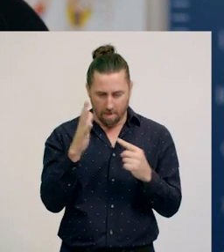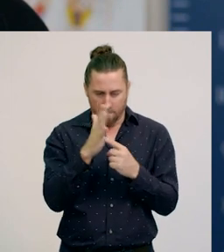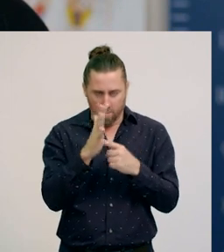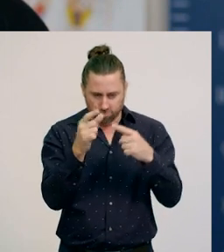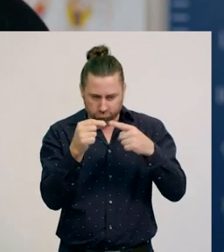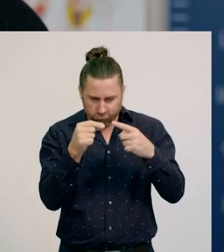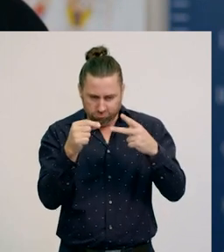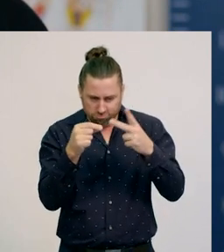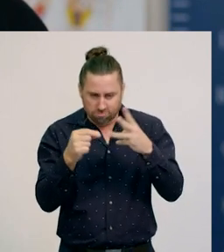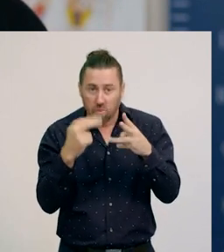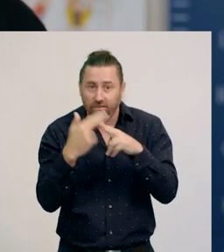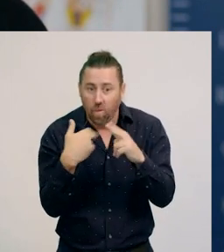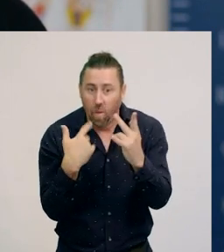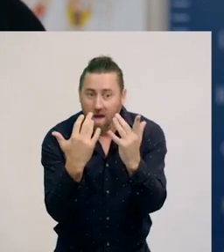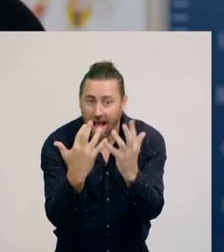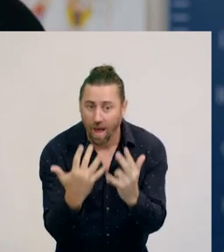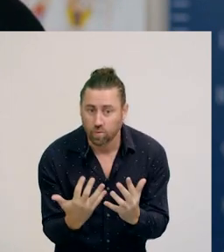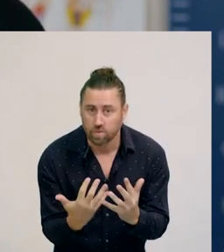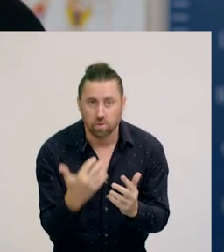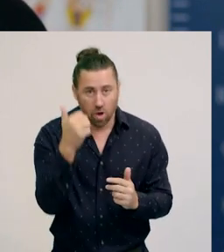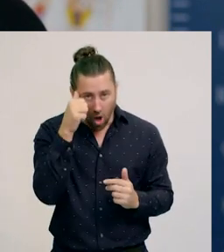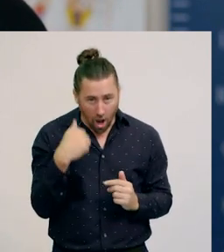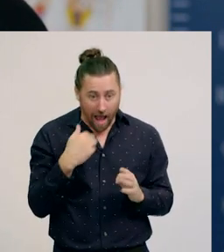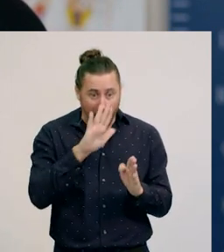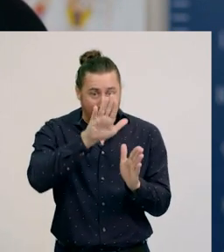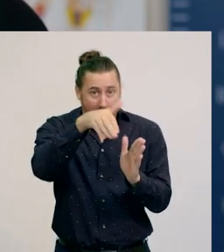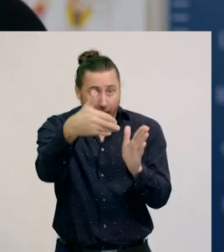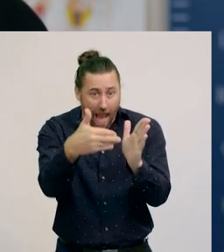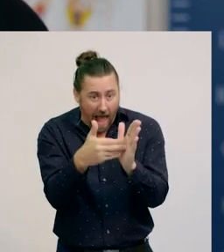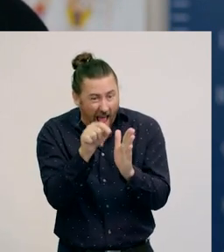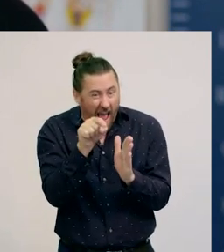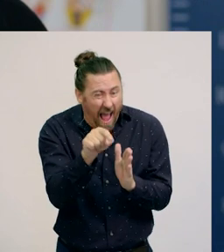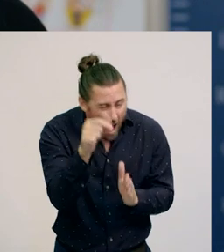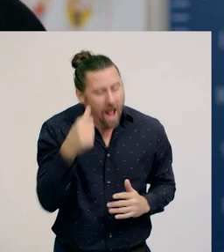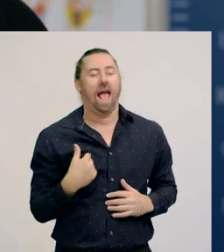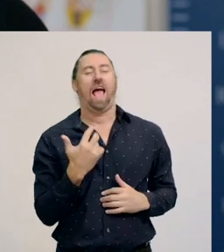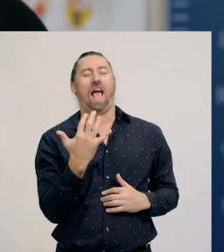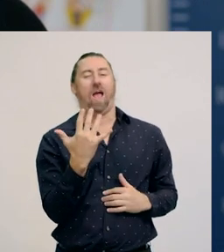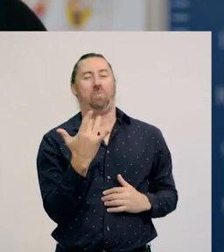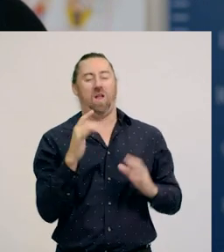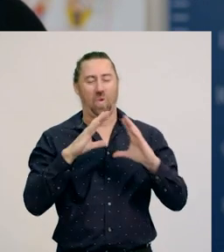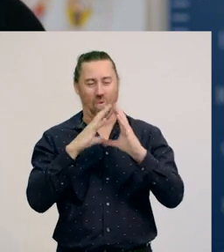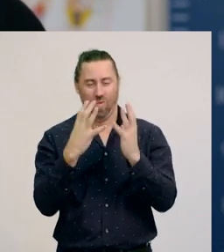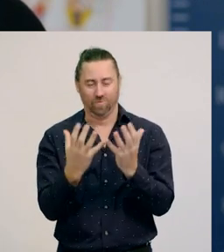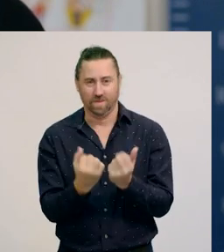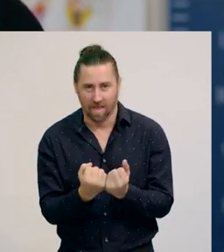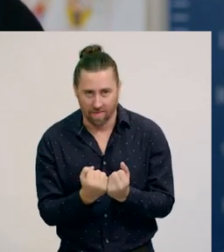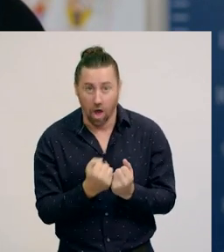When we count, the last number counted tells us how many. We only count each object once